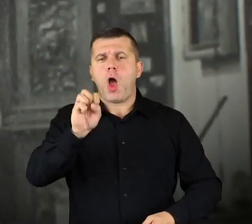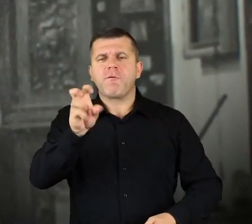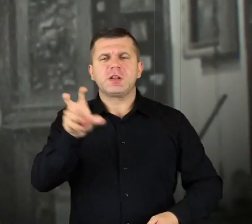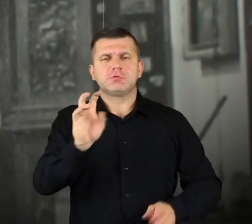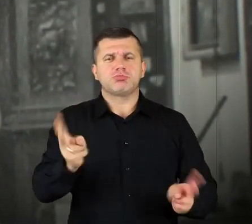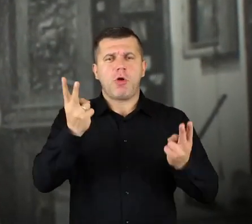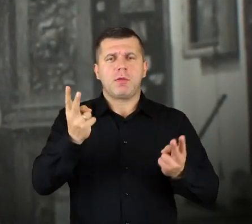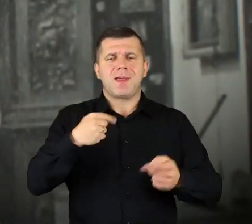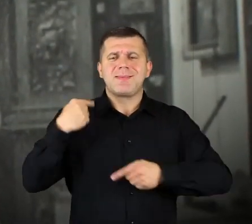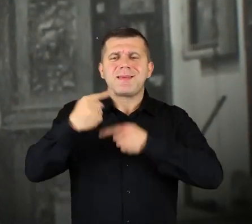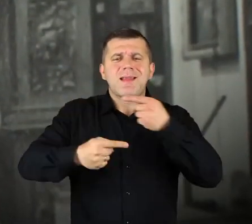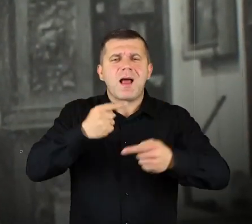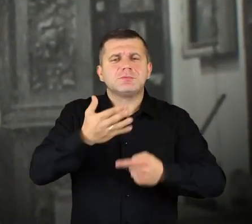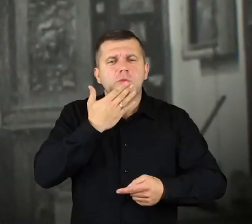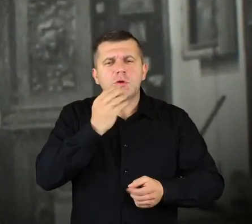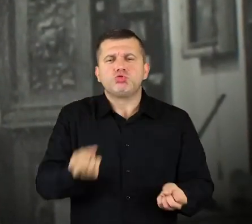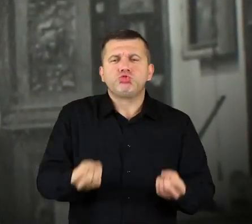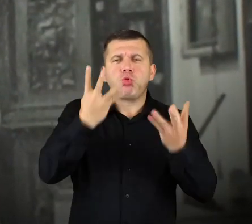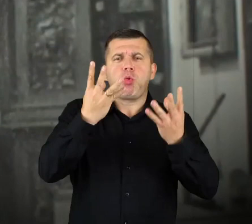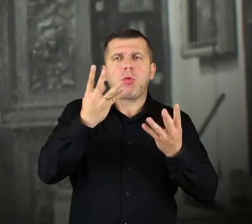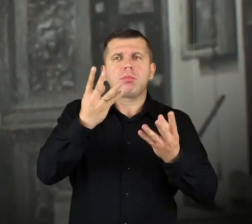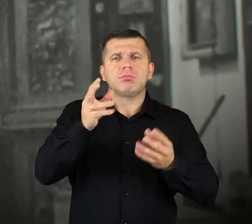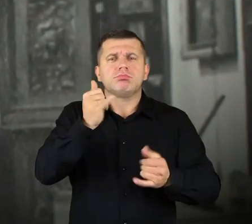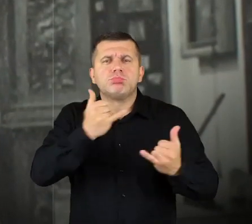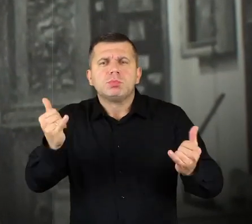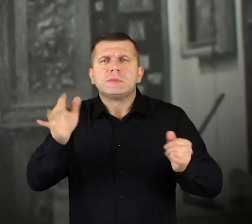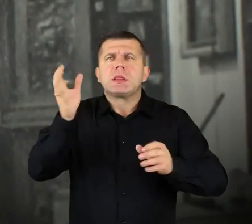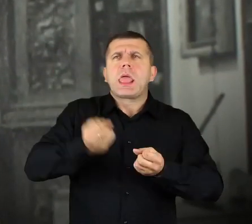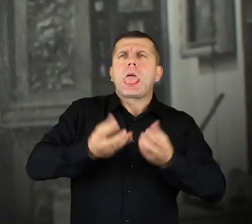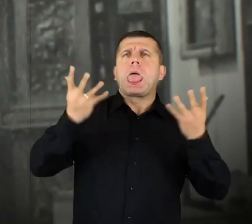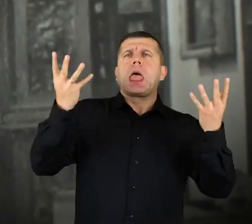Tradition mentions a lot of miracles, revelations, some strange light here.